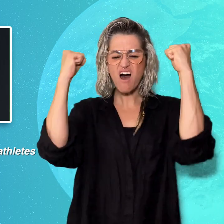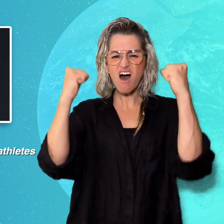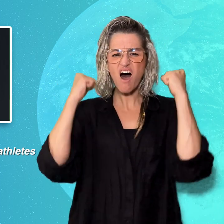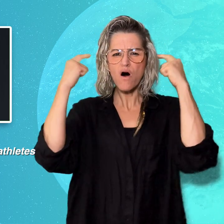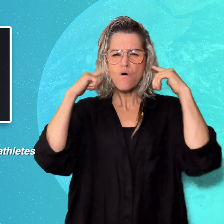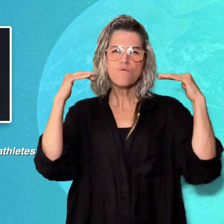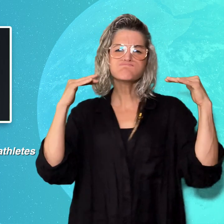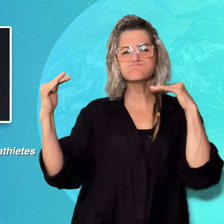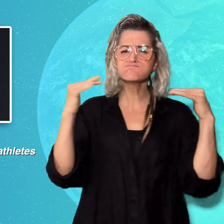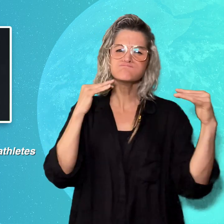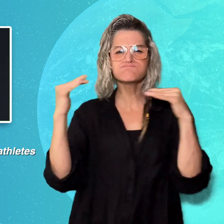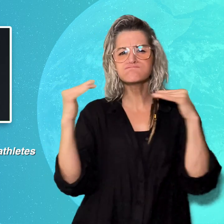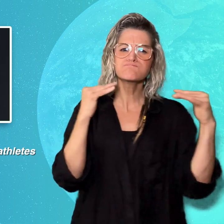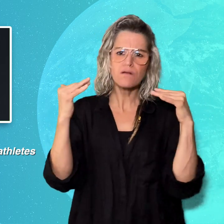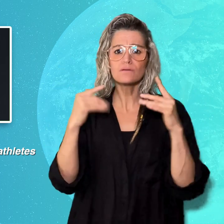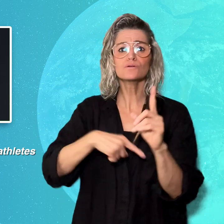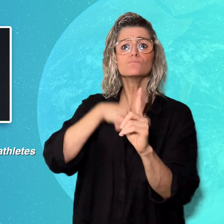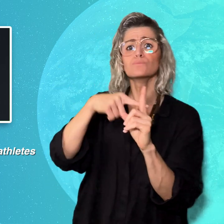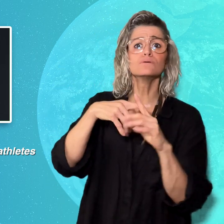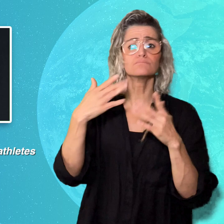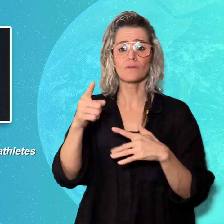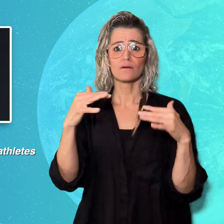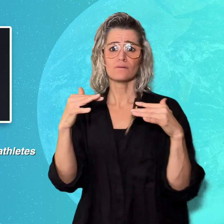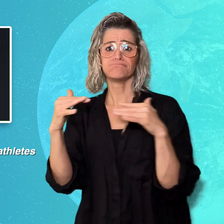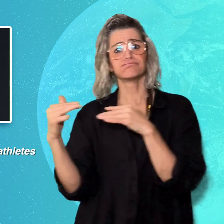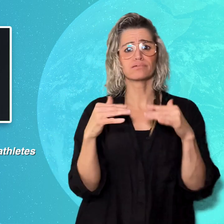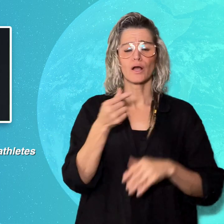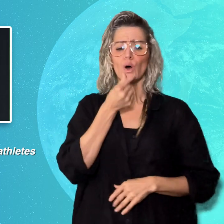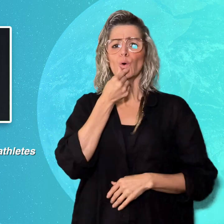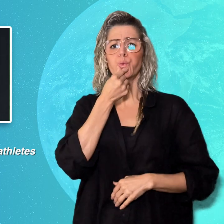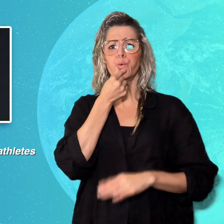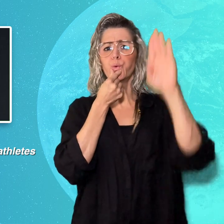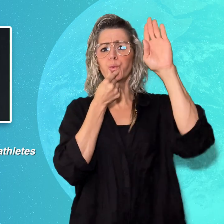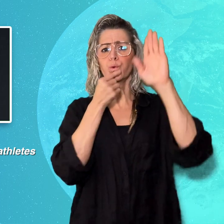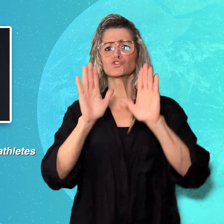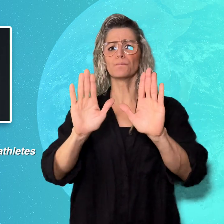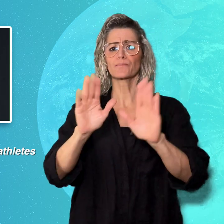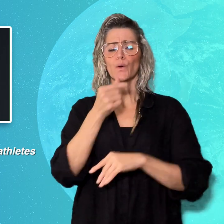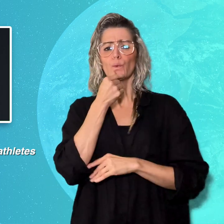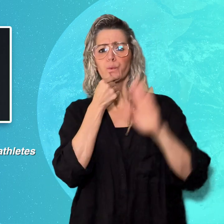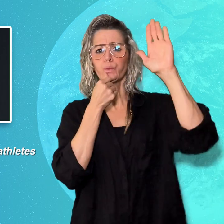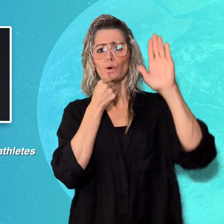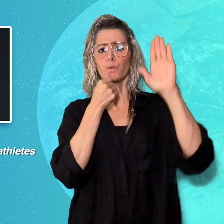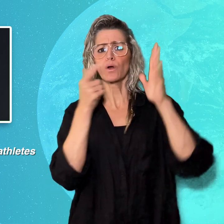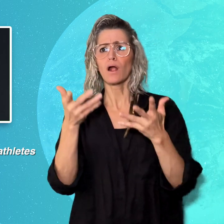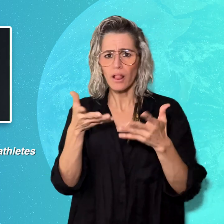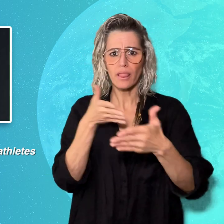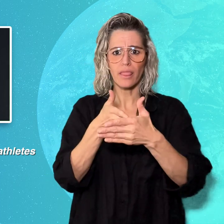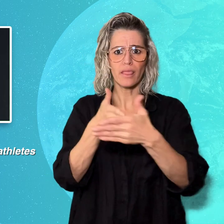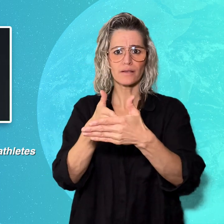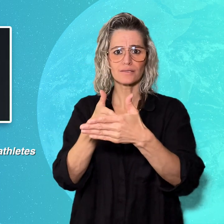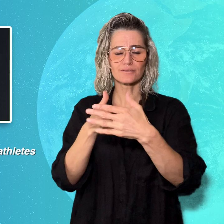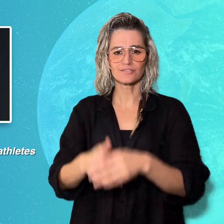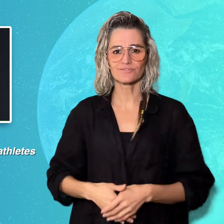to hear whistles, signaling the end of a play.